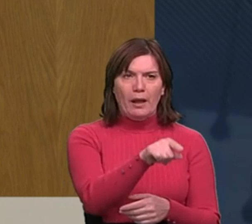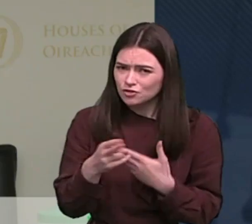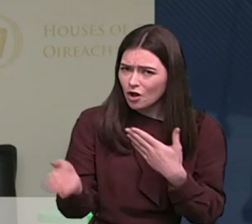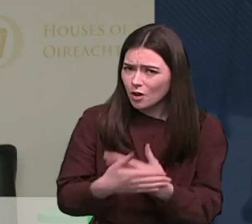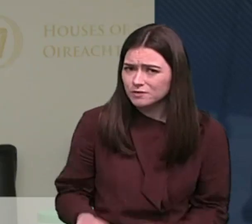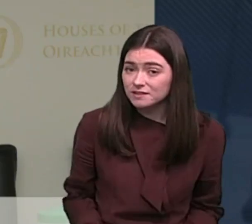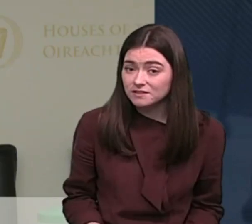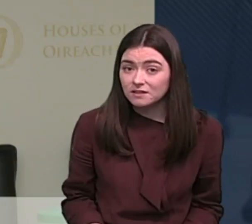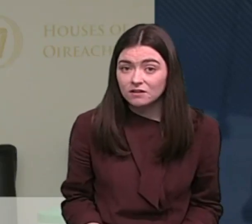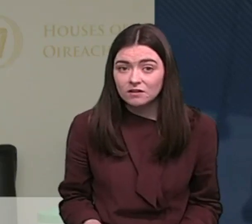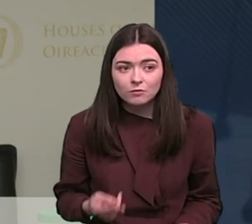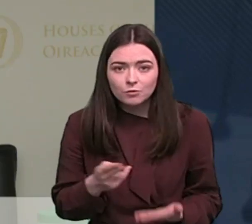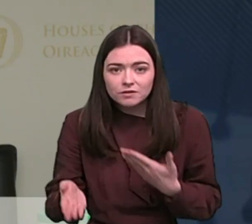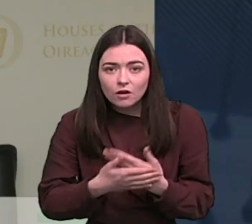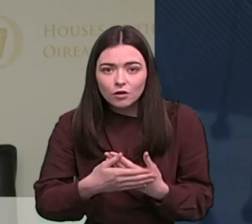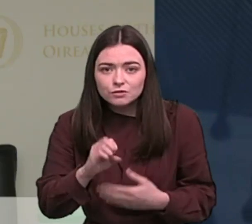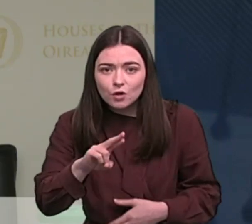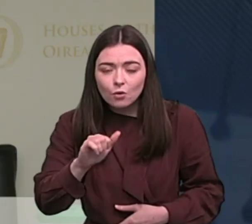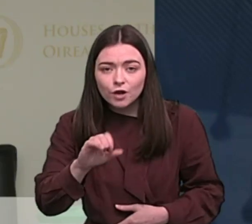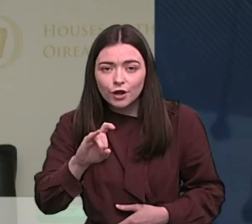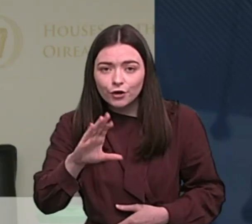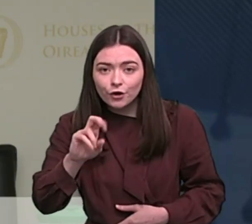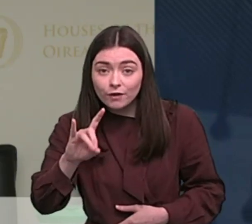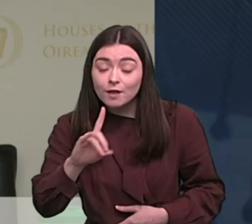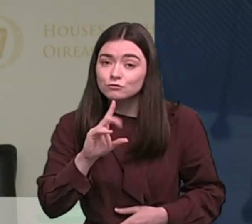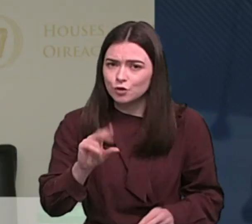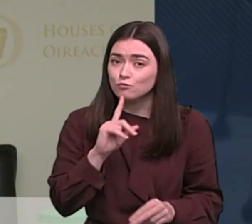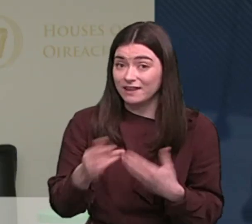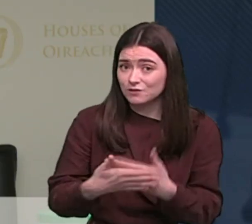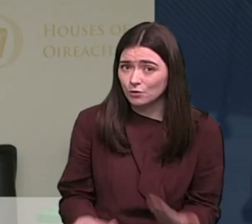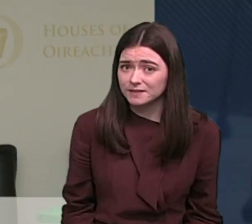Sure, we're not closing Owenacurra. Yeah, exactly but Owenacurra is closing and... [we're not